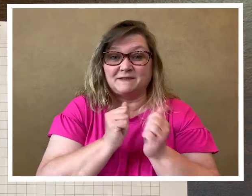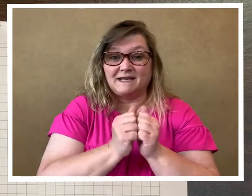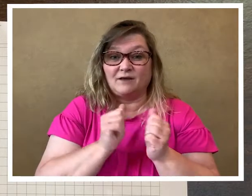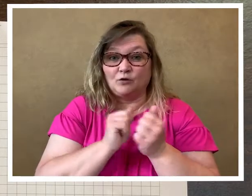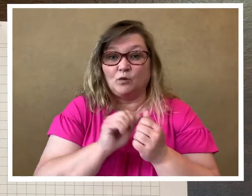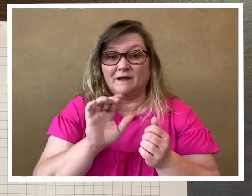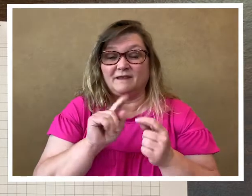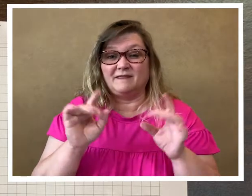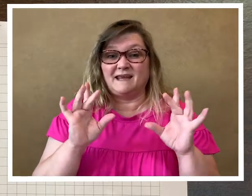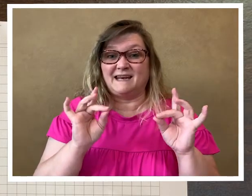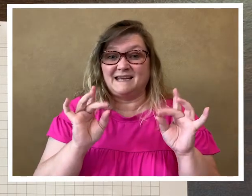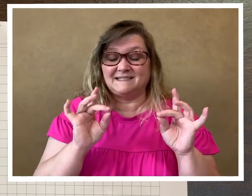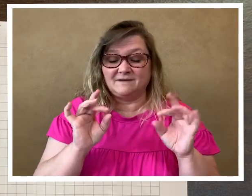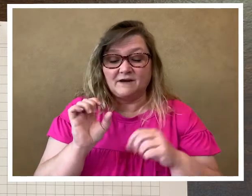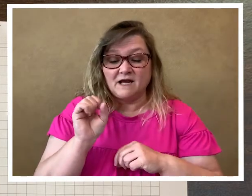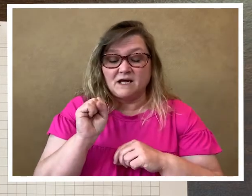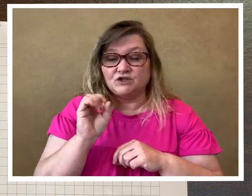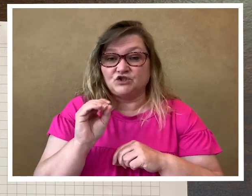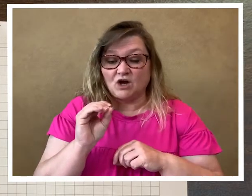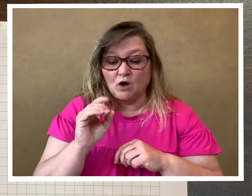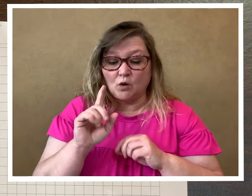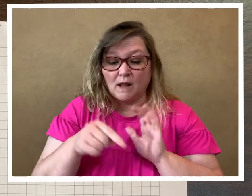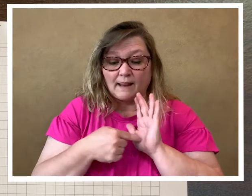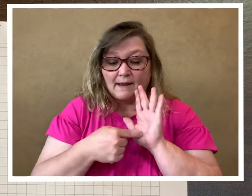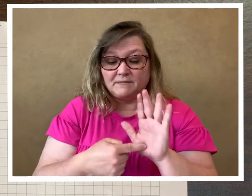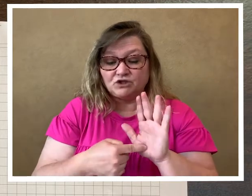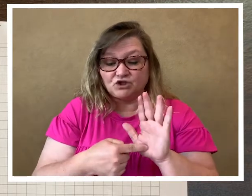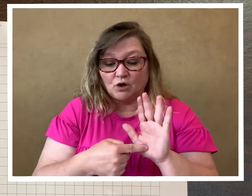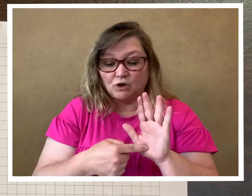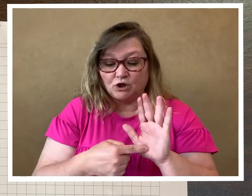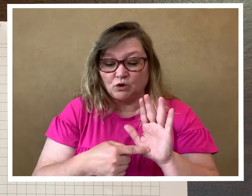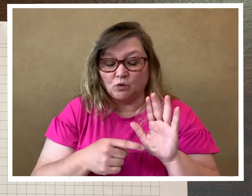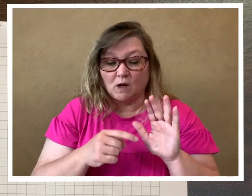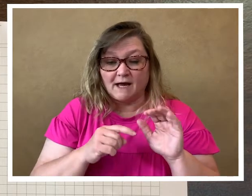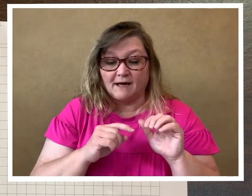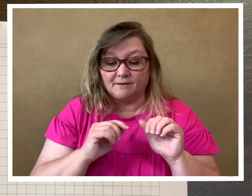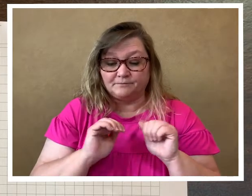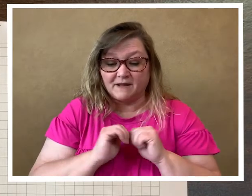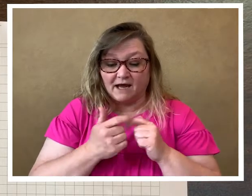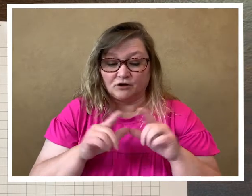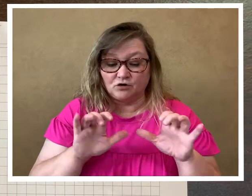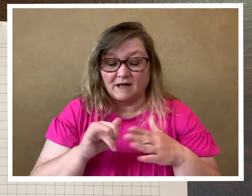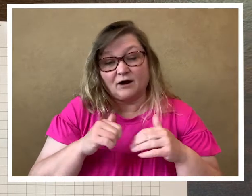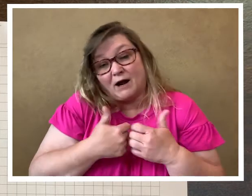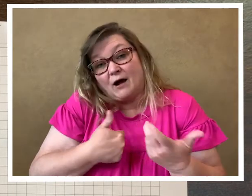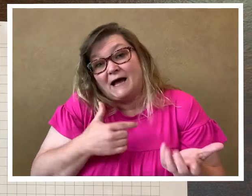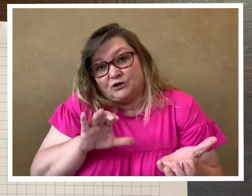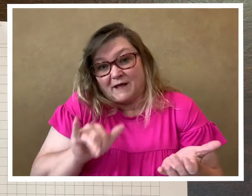together with the adhesive so let me show you how to do that or how I do that